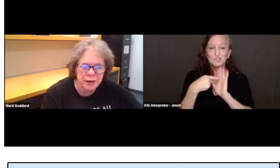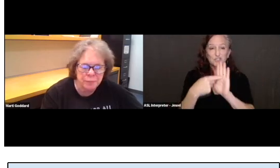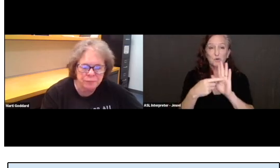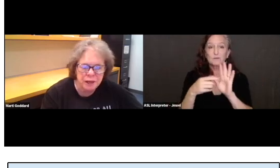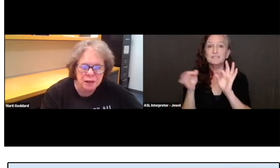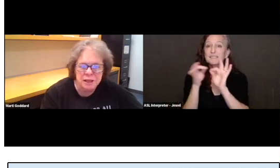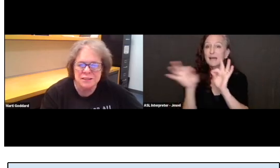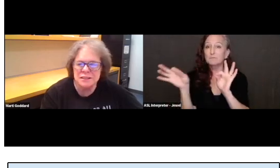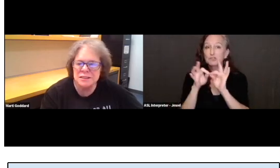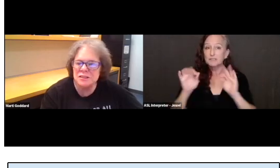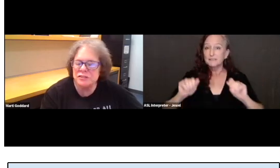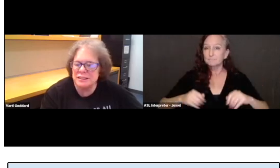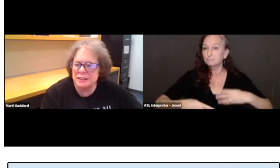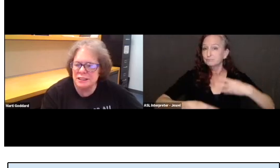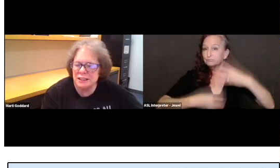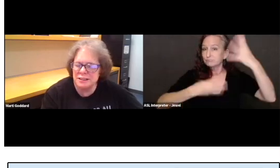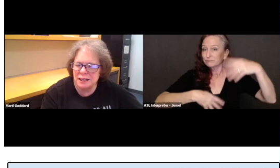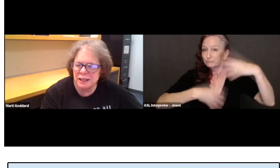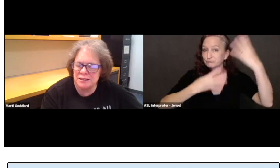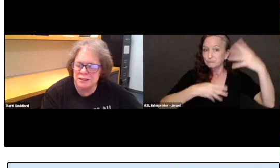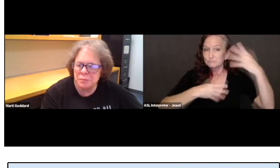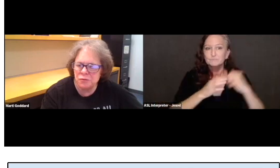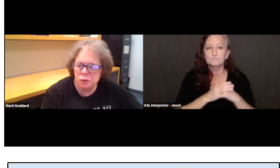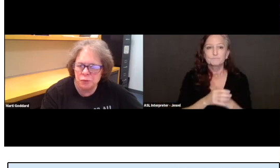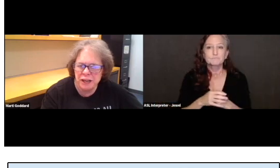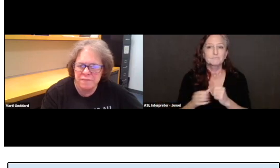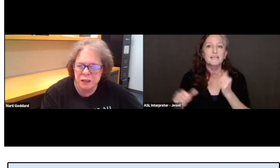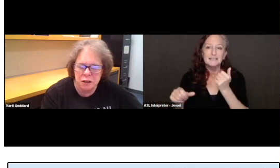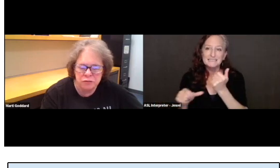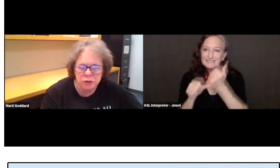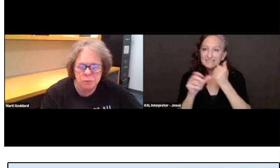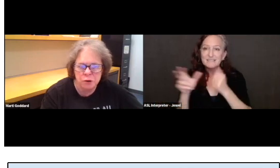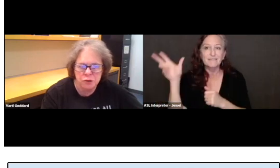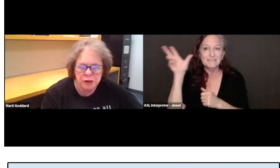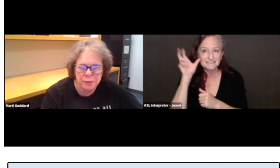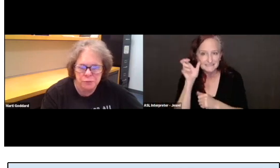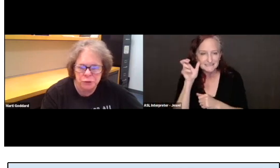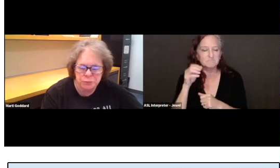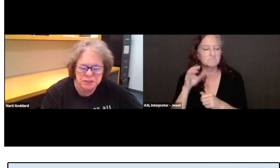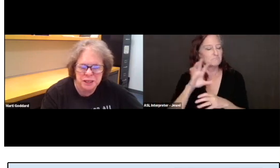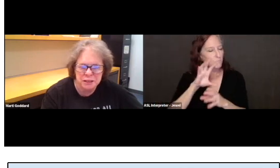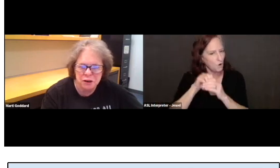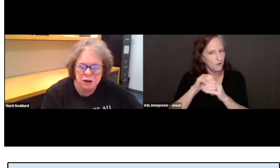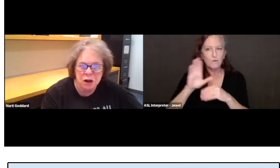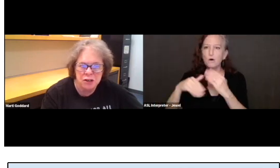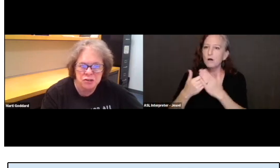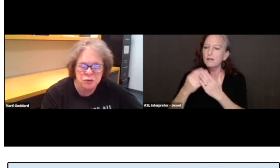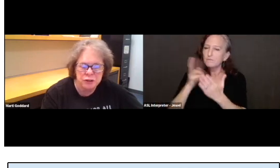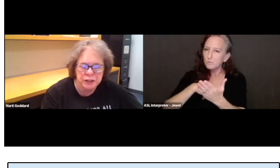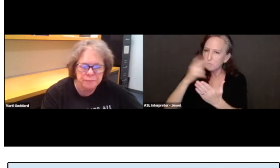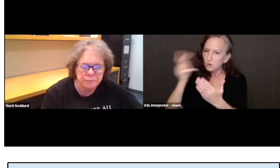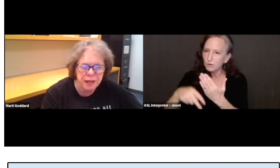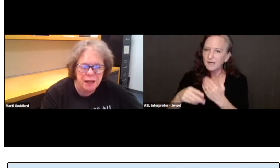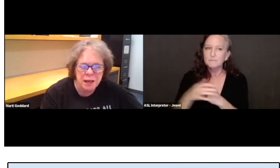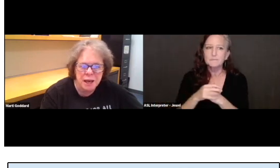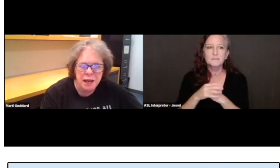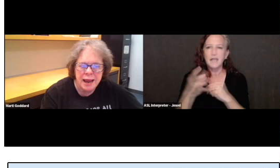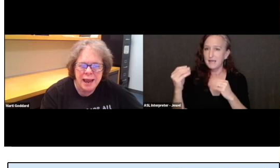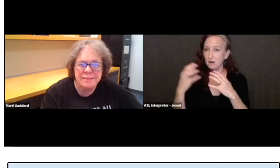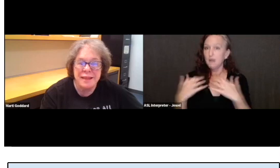Assistive listening, as I said before, we have in all of our program rooms and our auditorium.